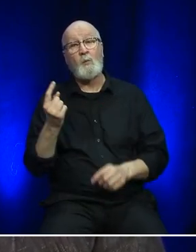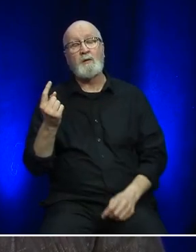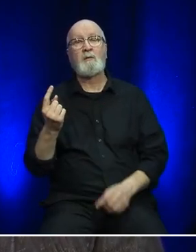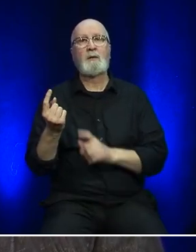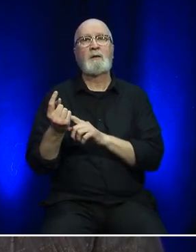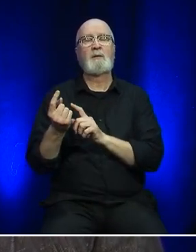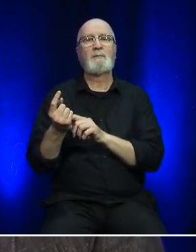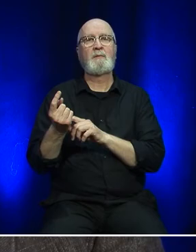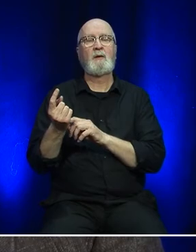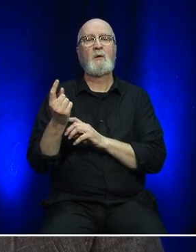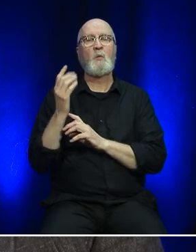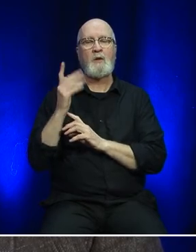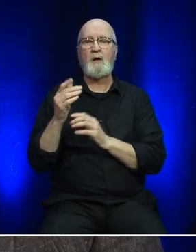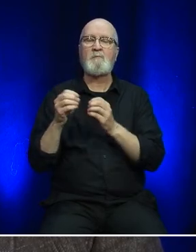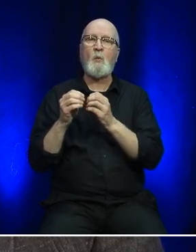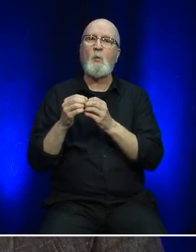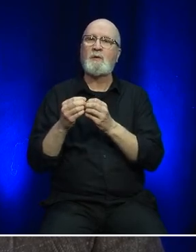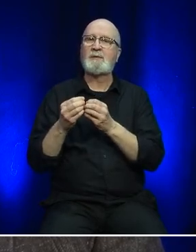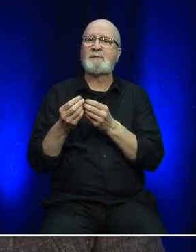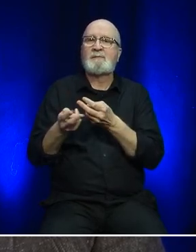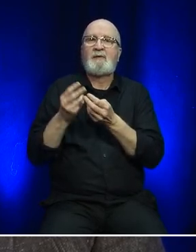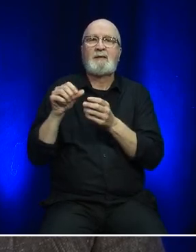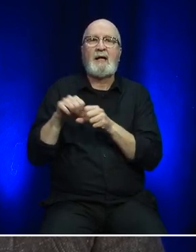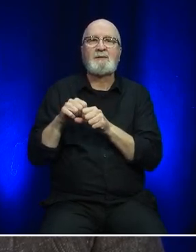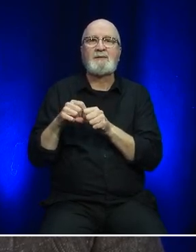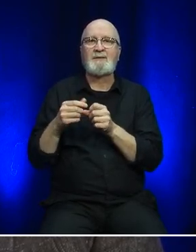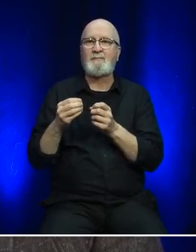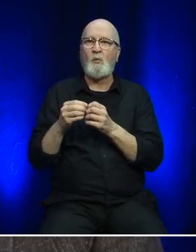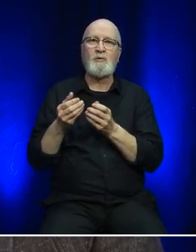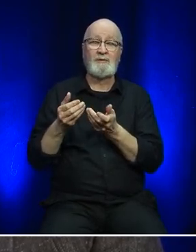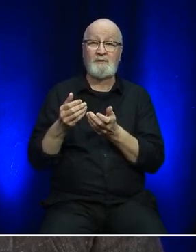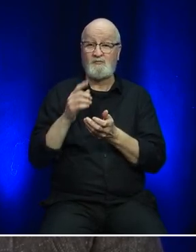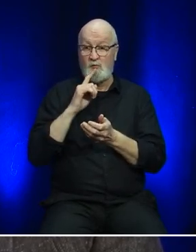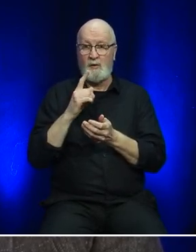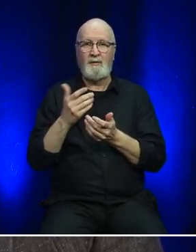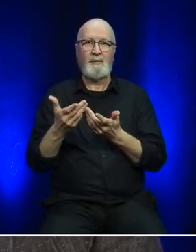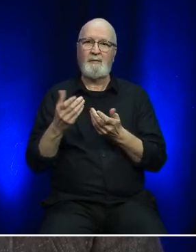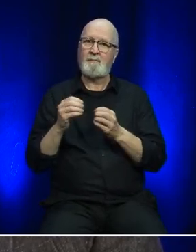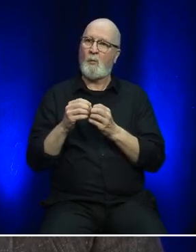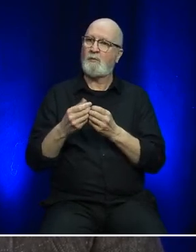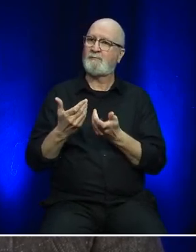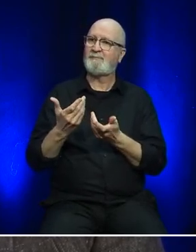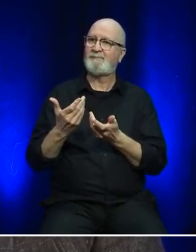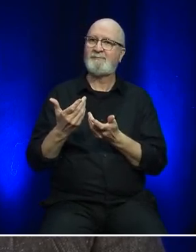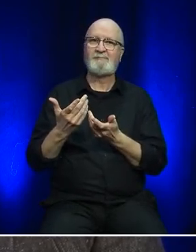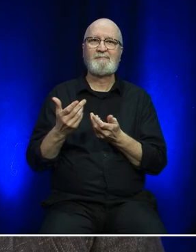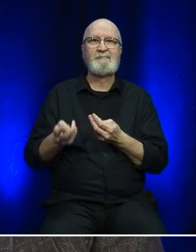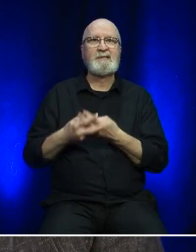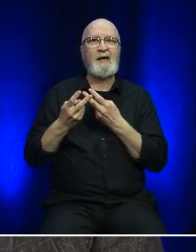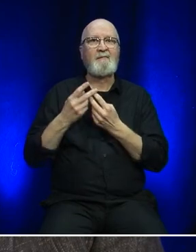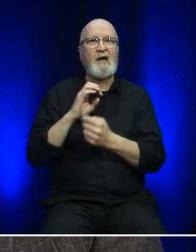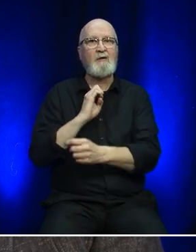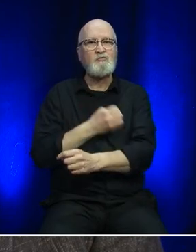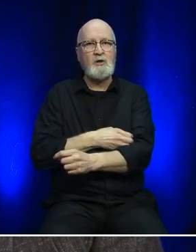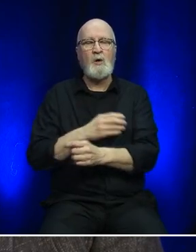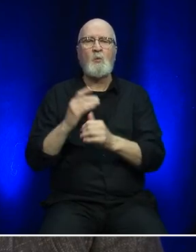One, it will be more fuel efficient. It will actually be more energy efficient It will incorporate a number of green